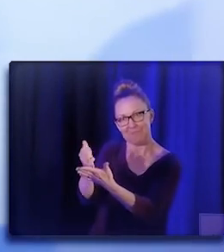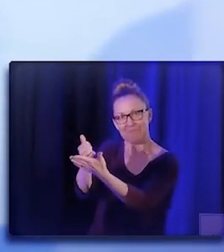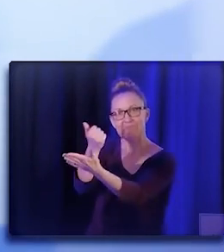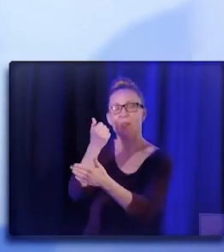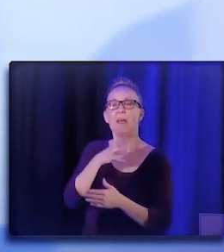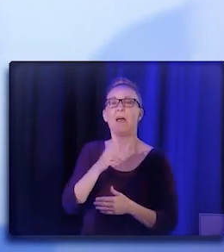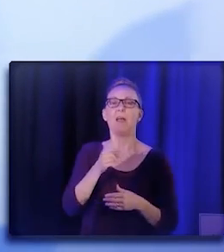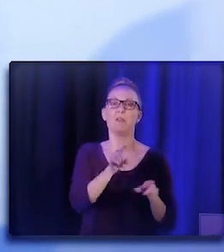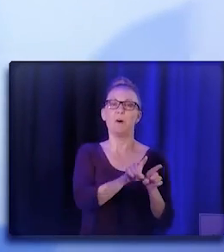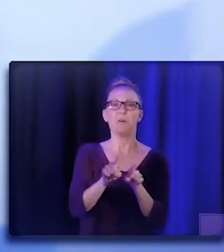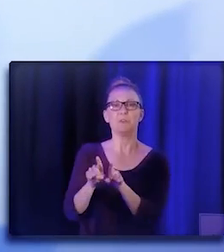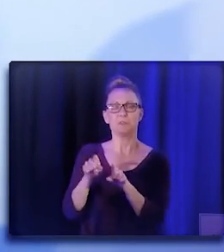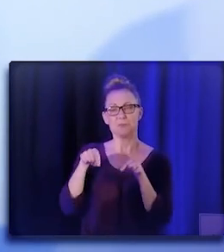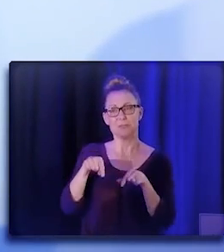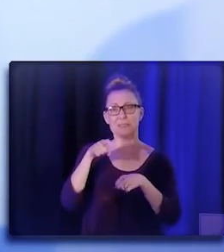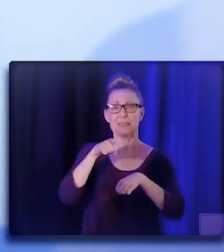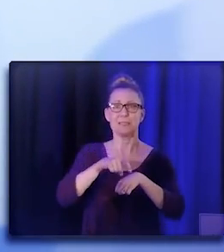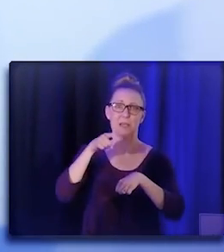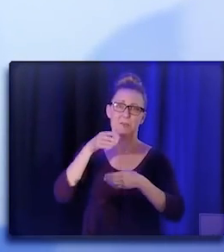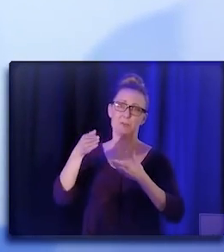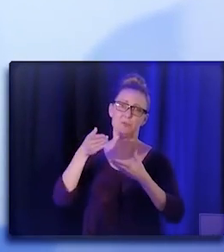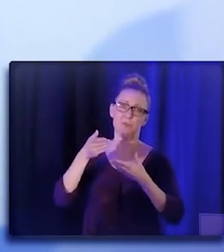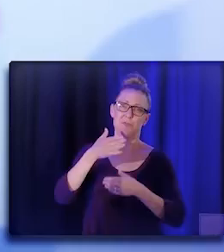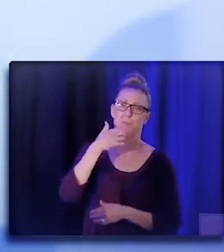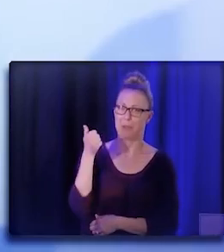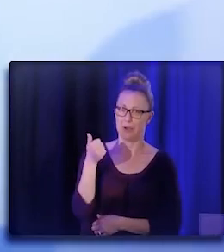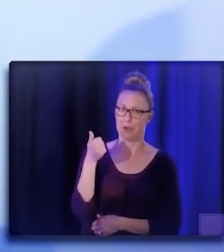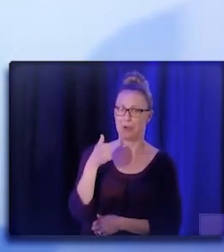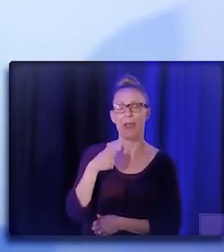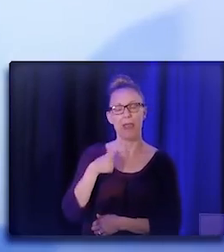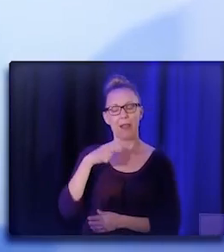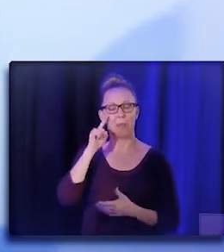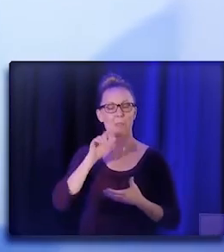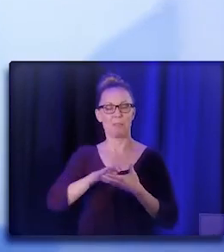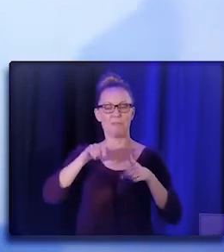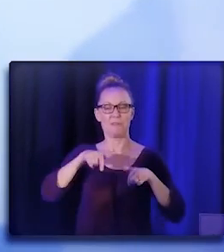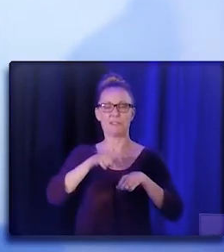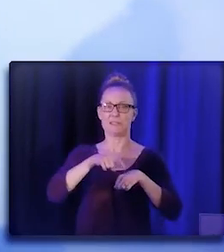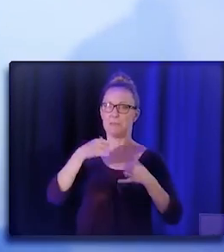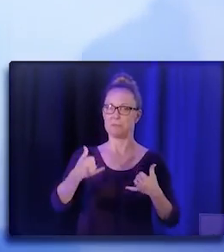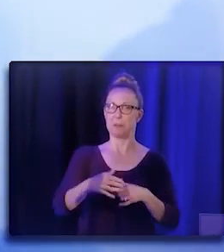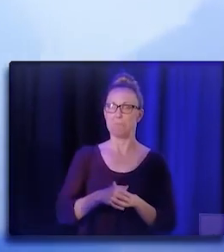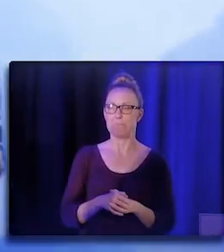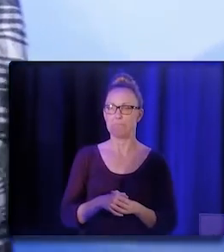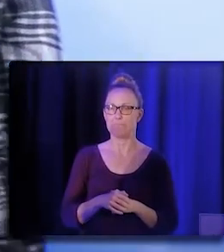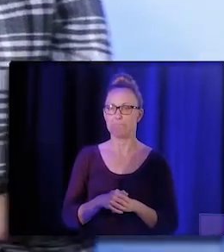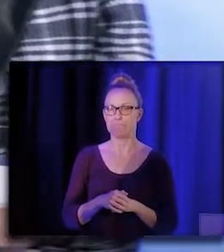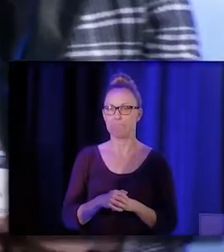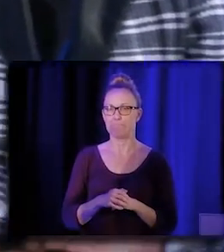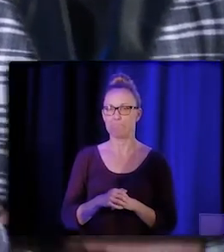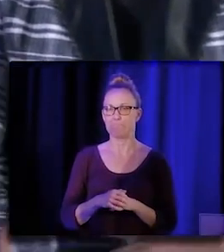that this is the time to serve them better. And I believe this is our time. Thank you, so incredibly powerful.